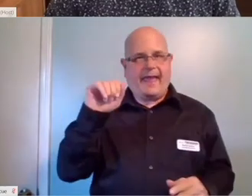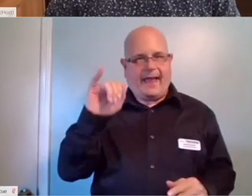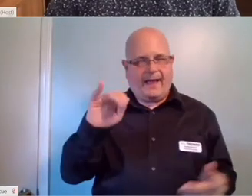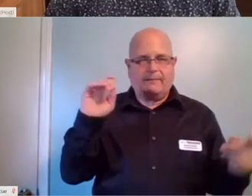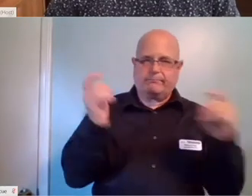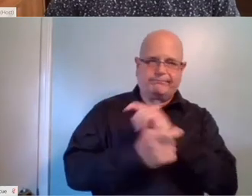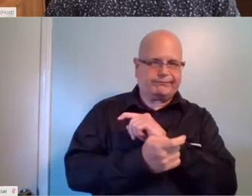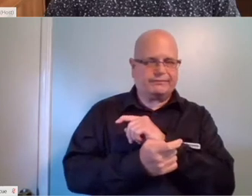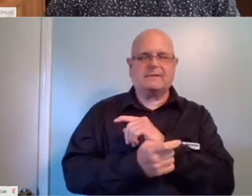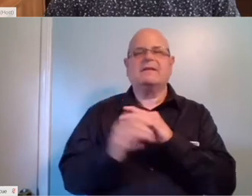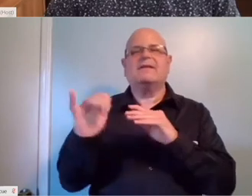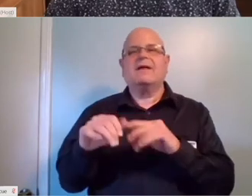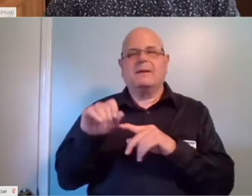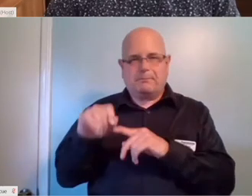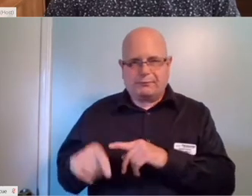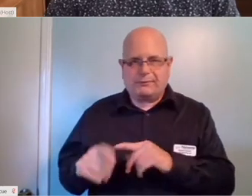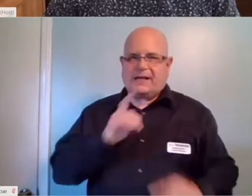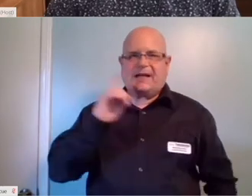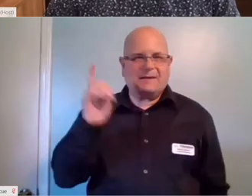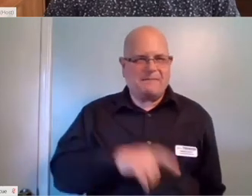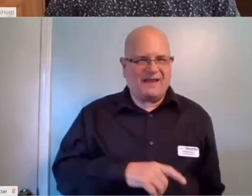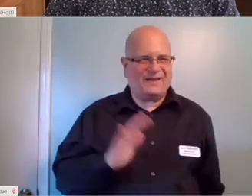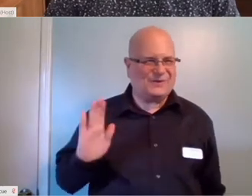that and send it as a command back to your speaker.